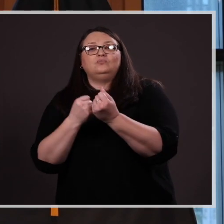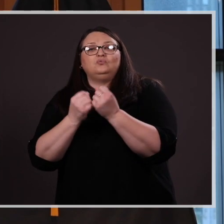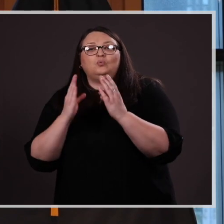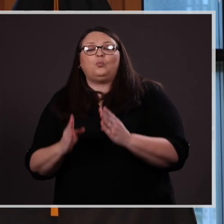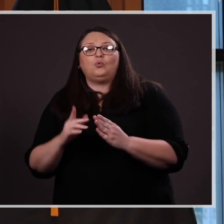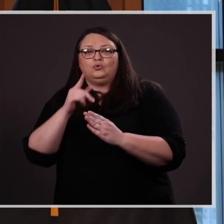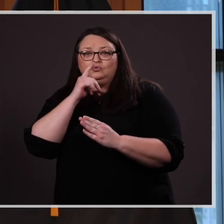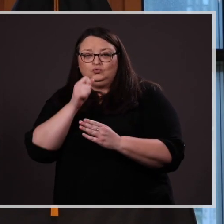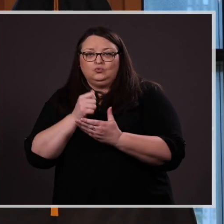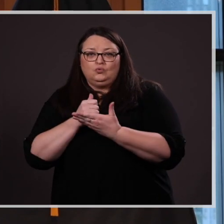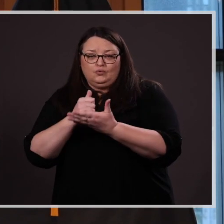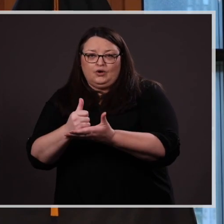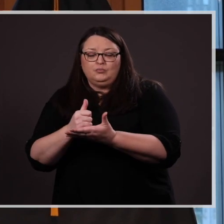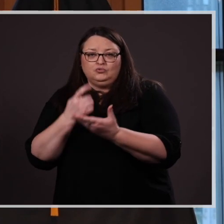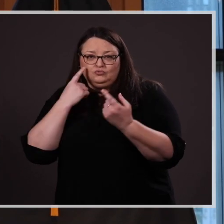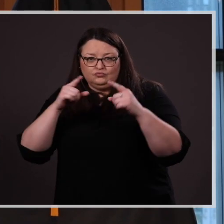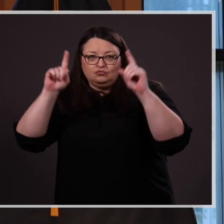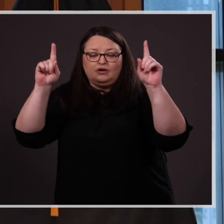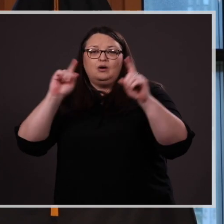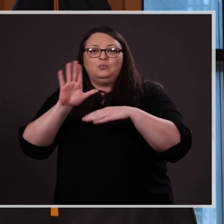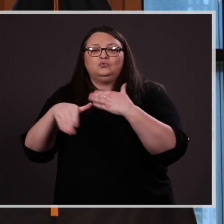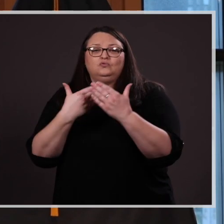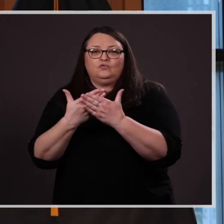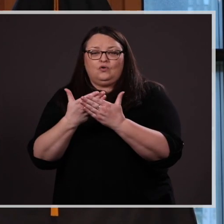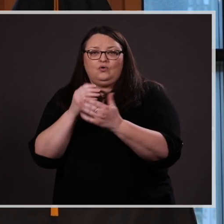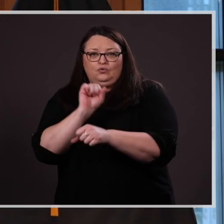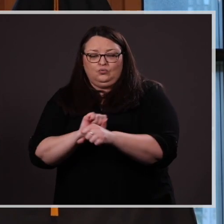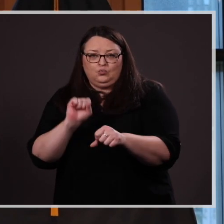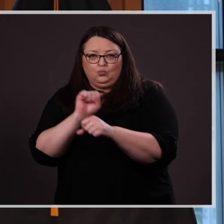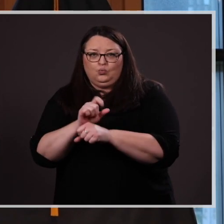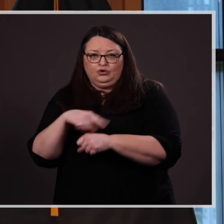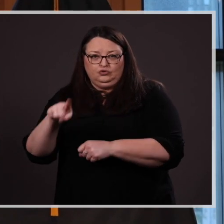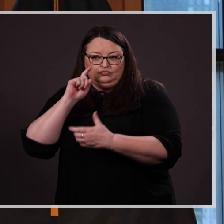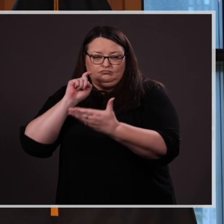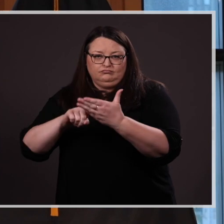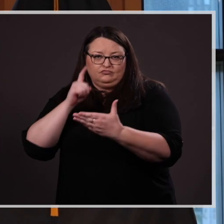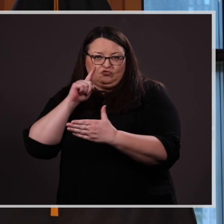it possible for you to accomplish the work for which you are being recognized for today.